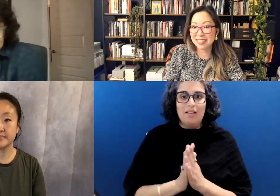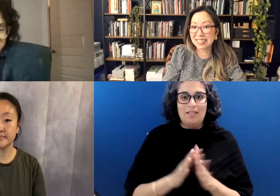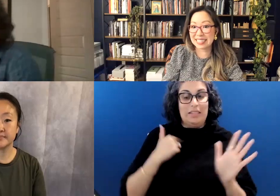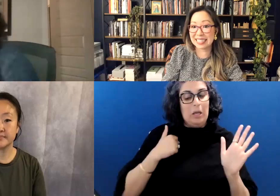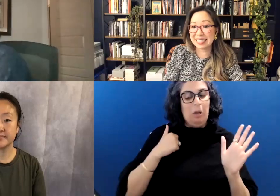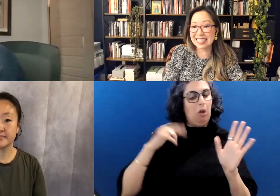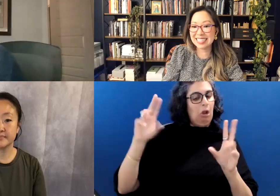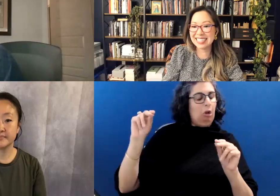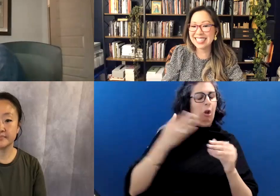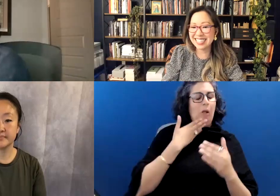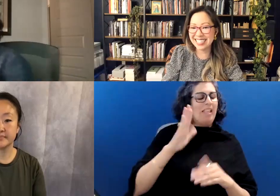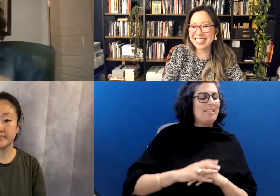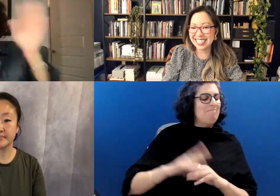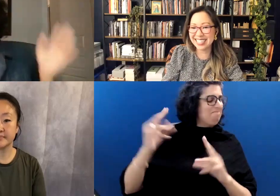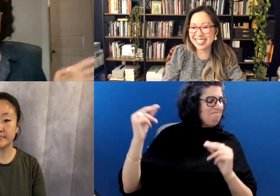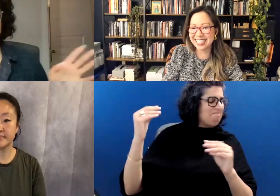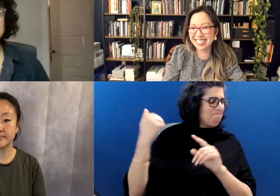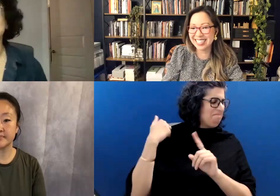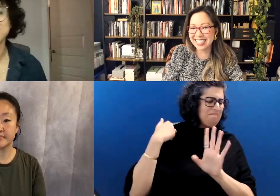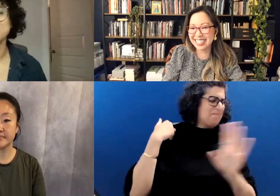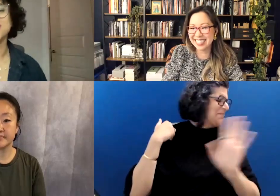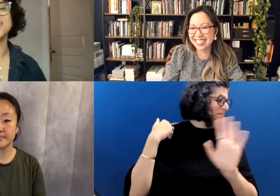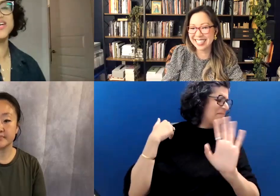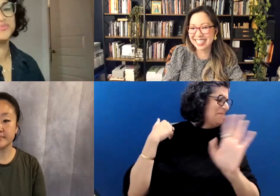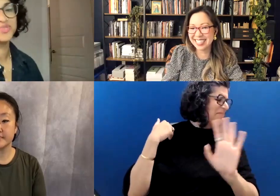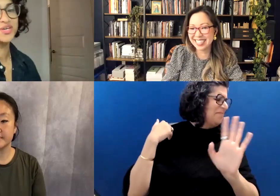And I'm just like, No, don't ask me I'm not doing it. I'm not going. You can't make me